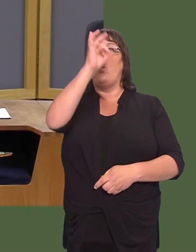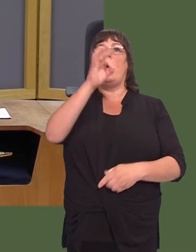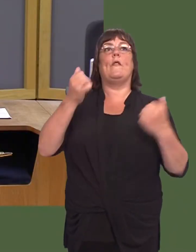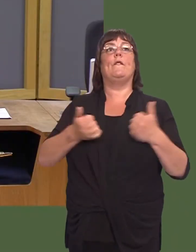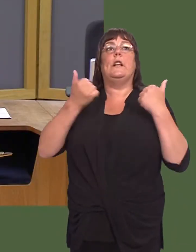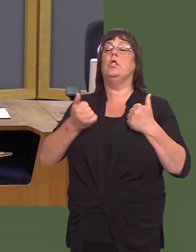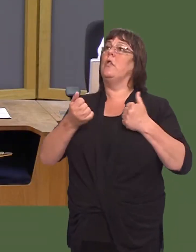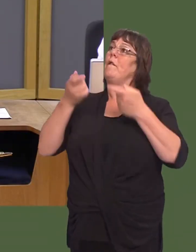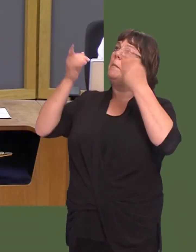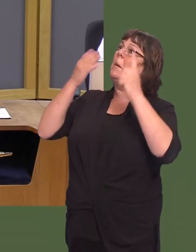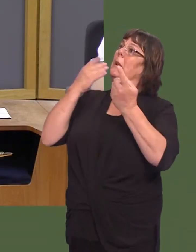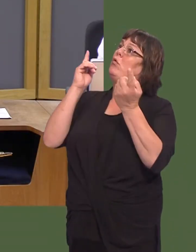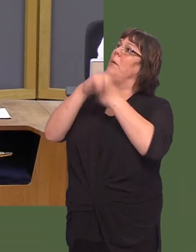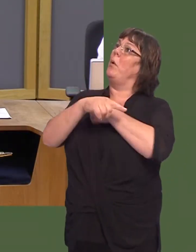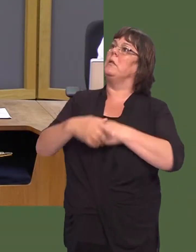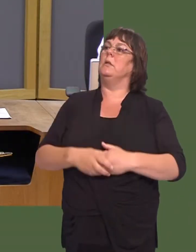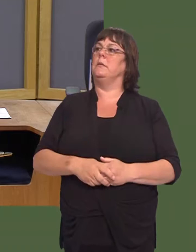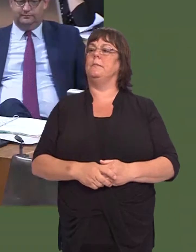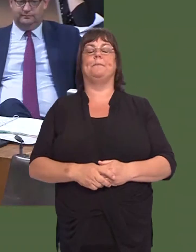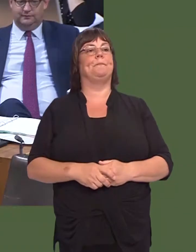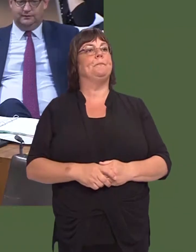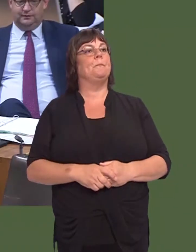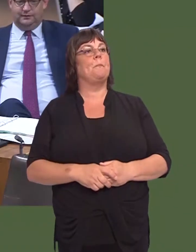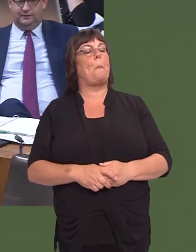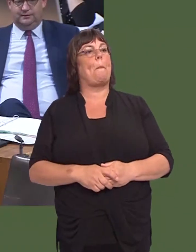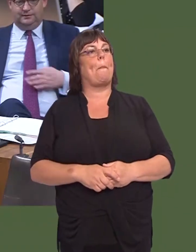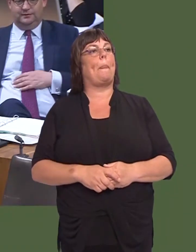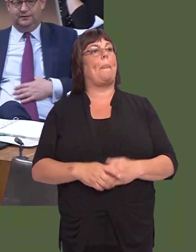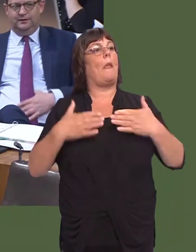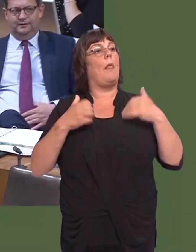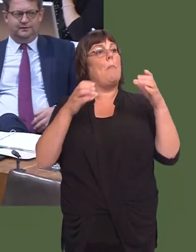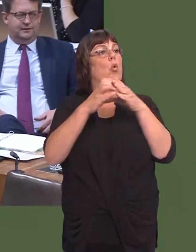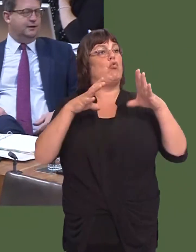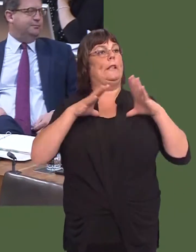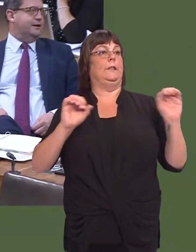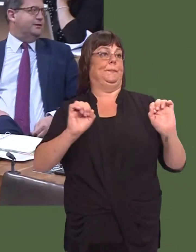Please reply, First Minister. Carwyn Jones: The health board is not yet ready to be moved out of special measures.